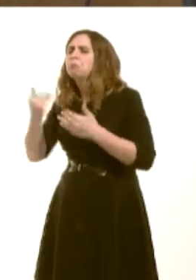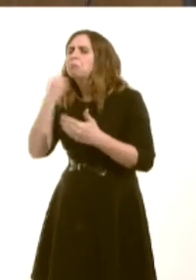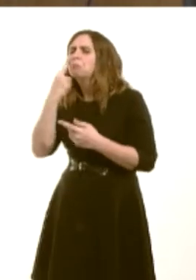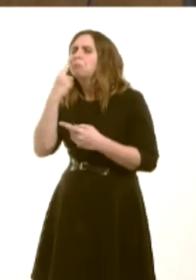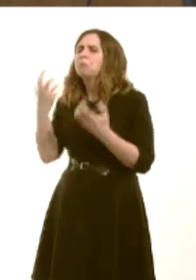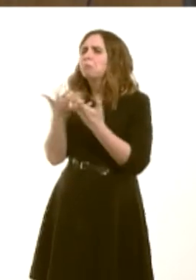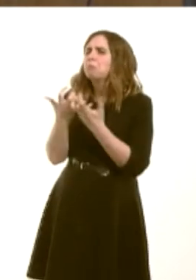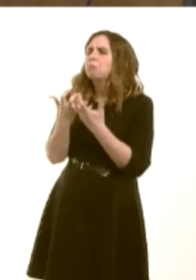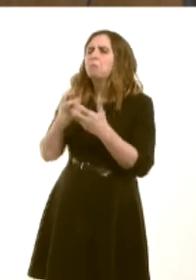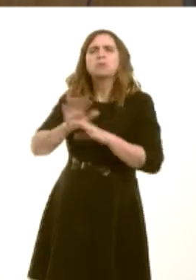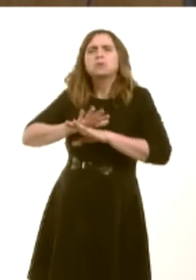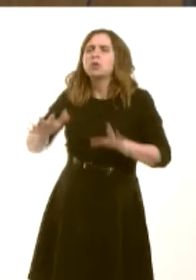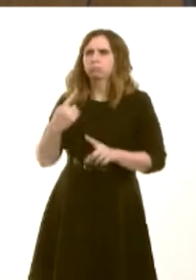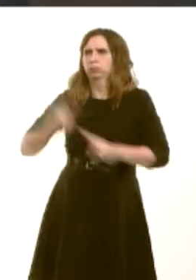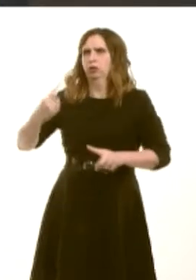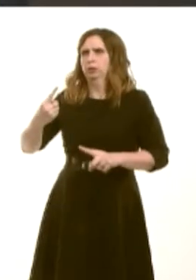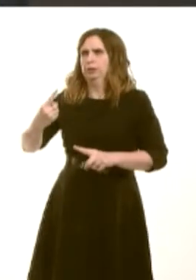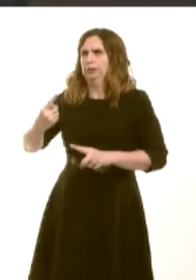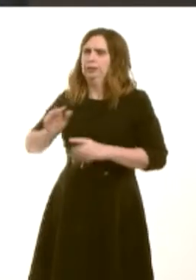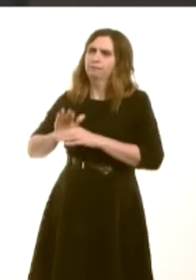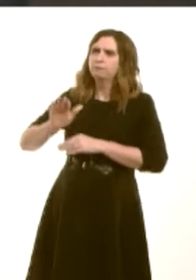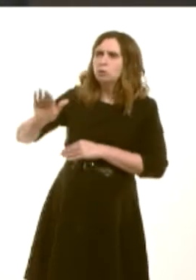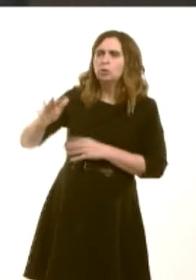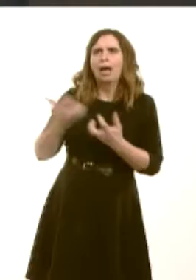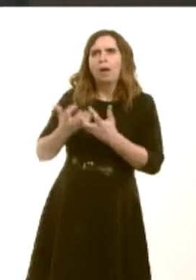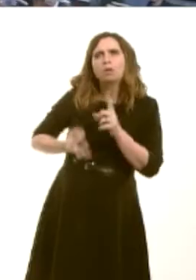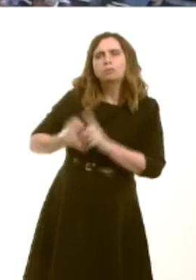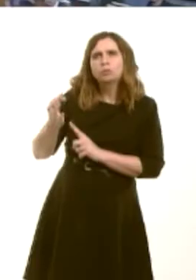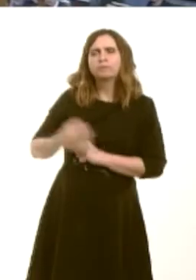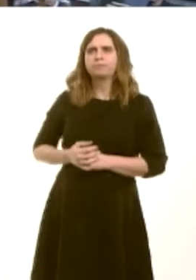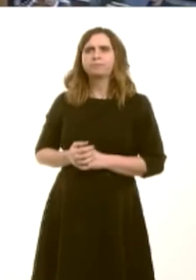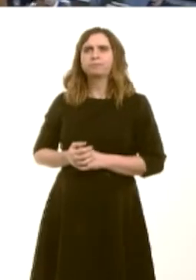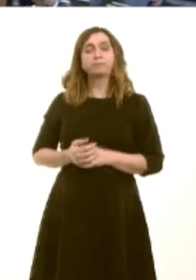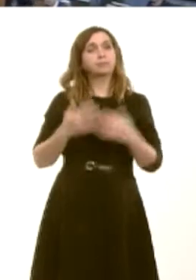non-emergency patient care in the future. Y Llywydd / The Presiding Officer: We now move to the leader of the opposition, Andrew R.T. Davies.